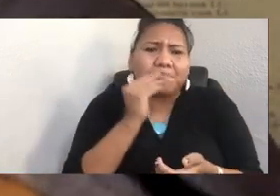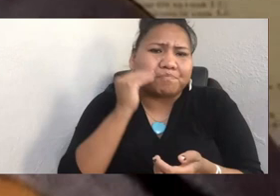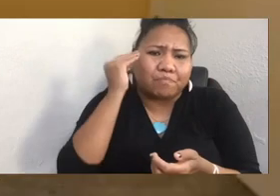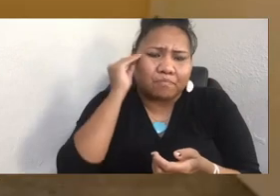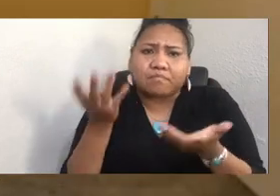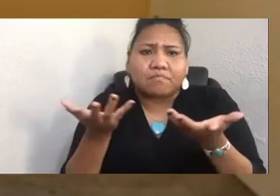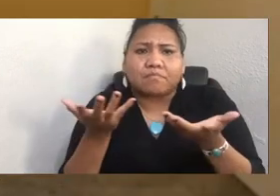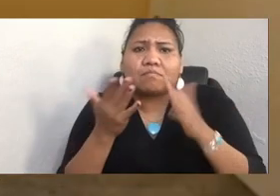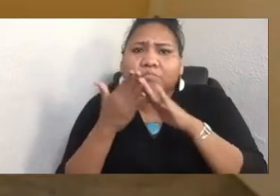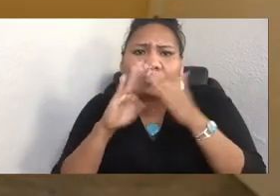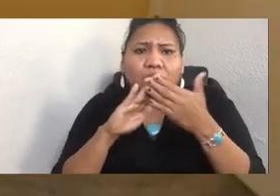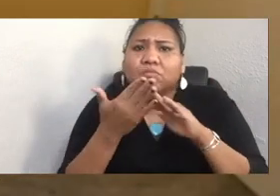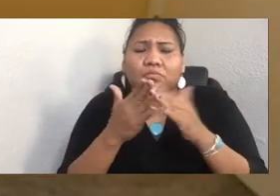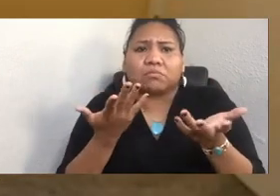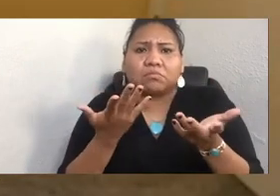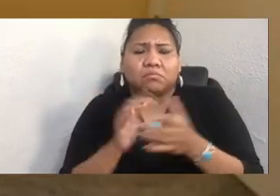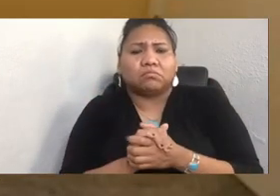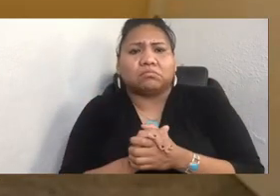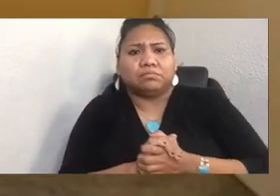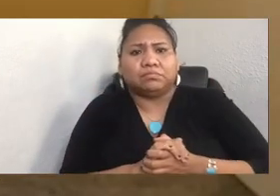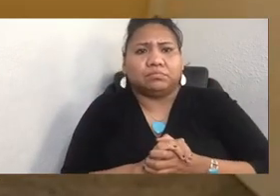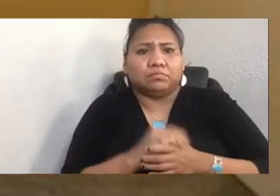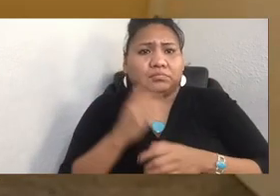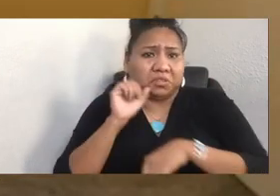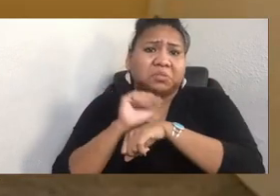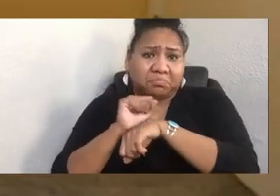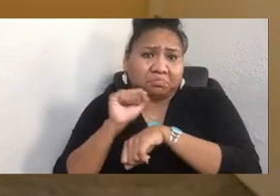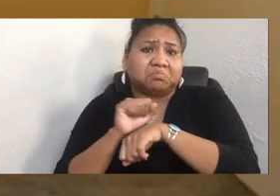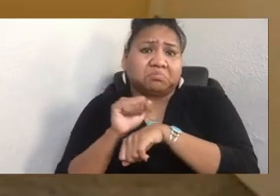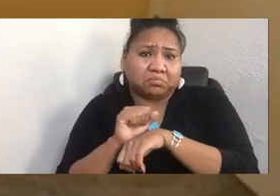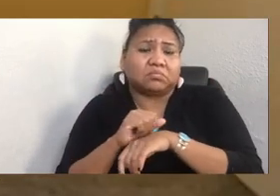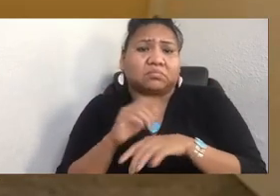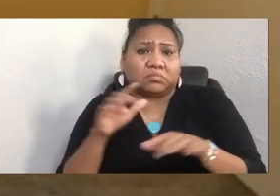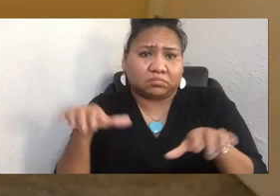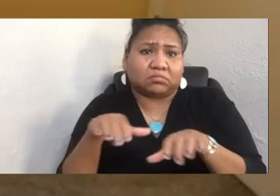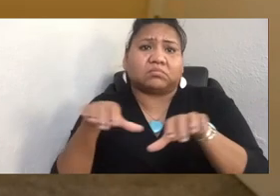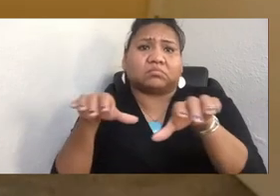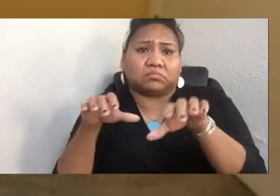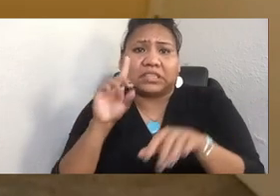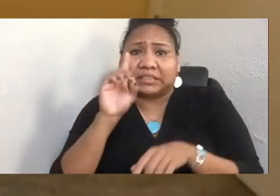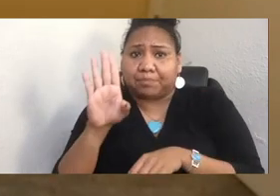Well, I think the work that Deb is doing right now, the bill that Deb is putting together-- She's active on here.